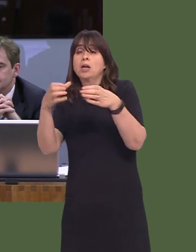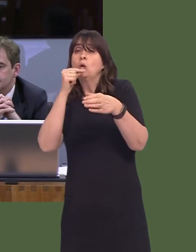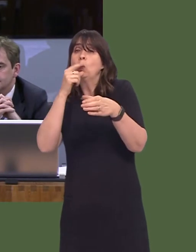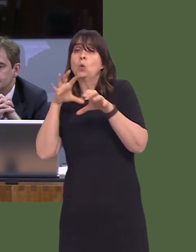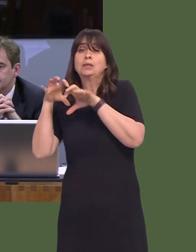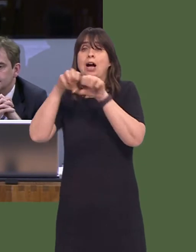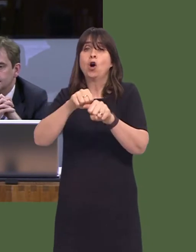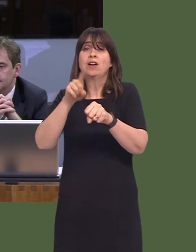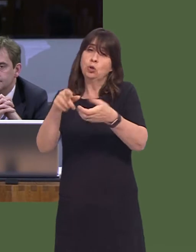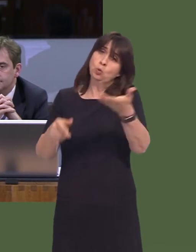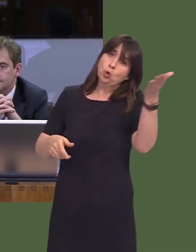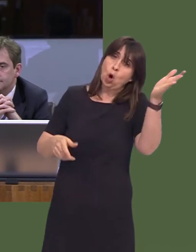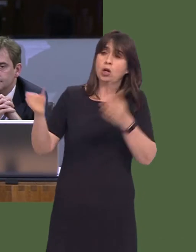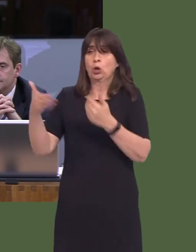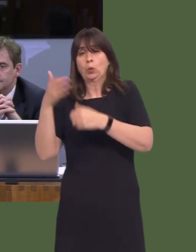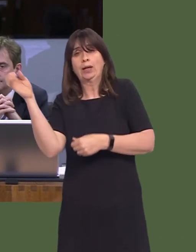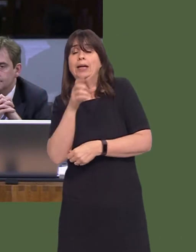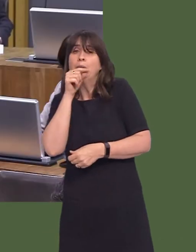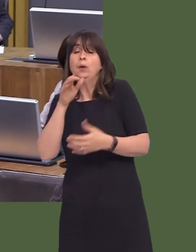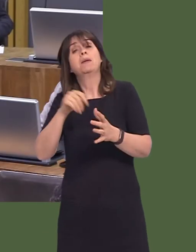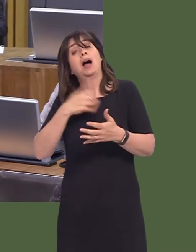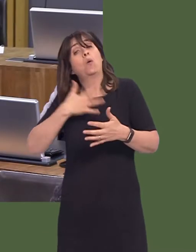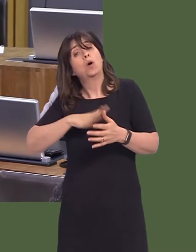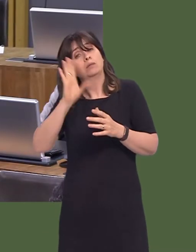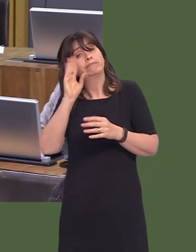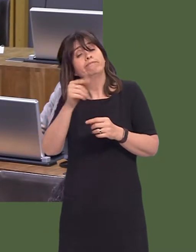in that time that you remain First Minister, I wish you all the very best, and ultimately